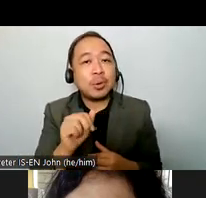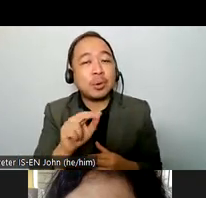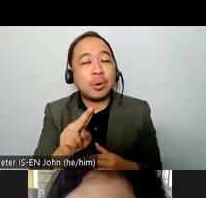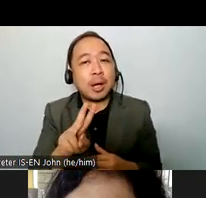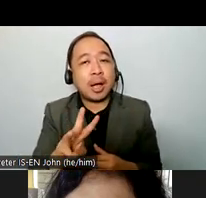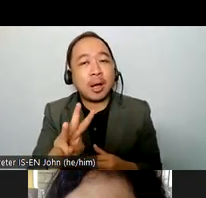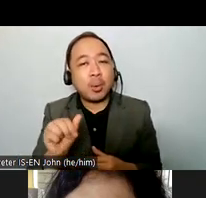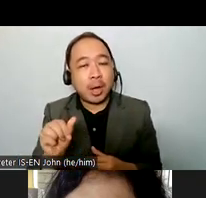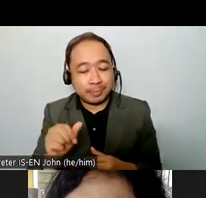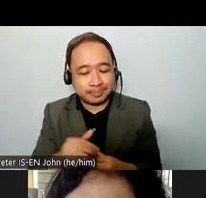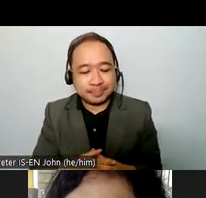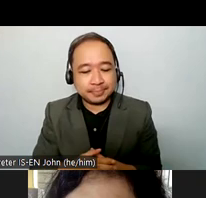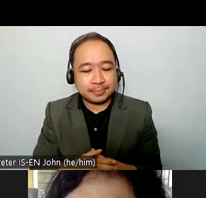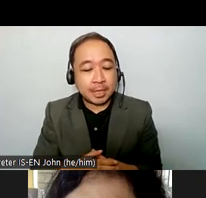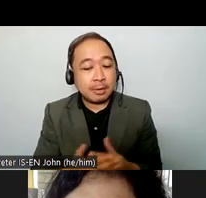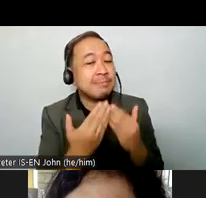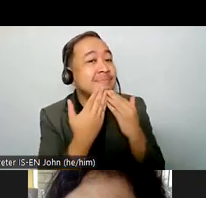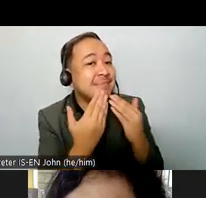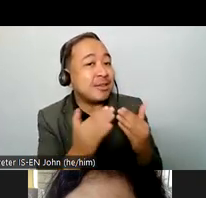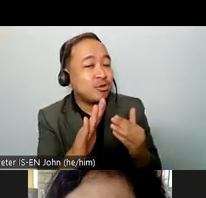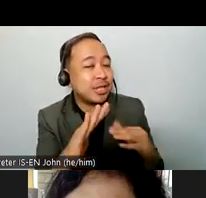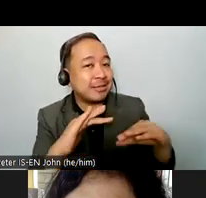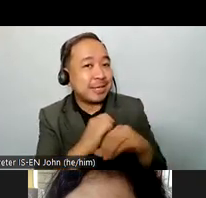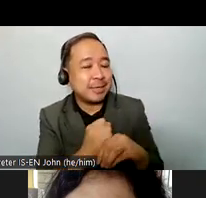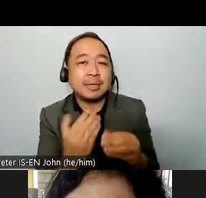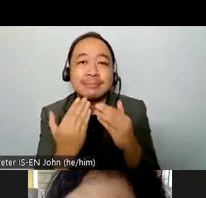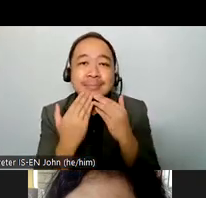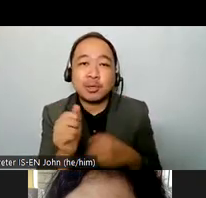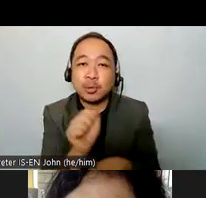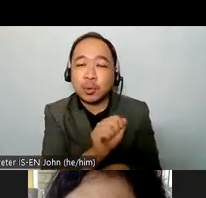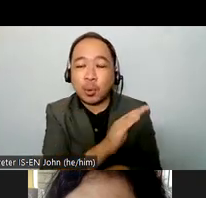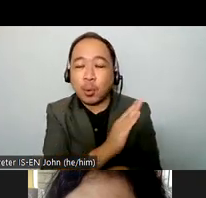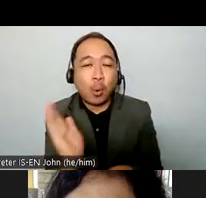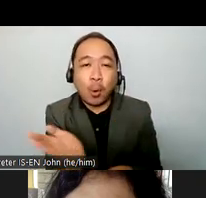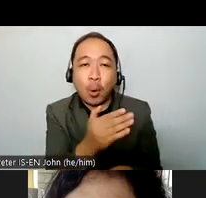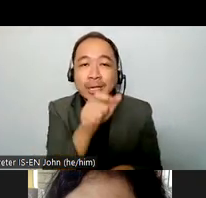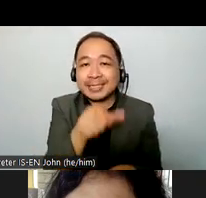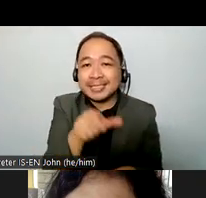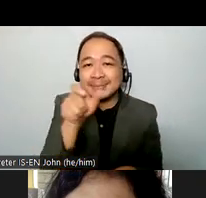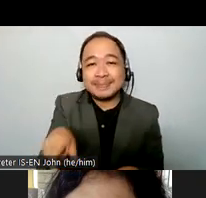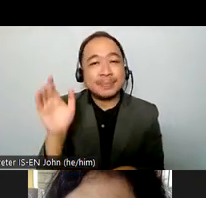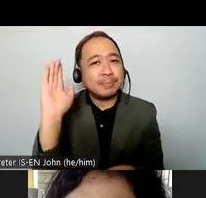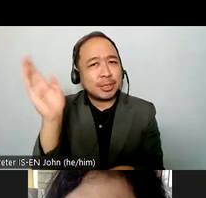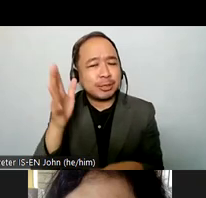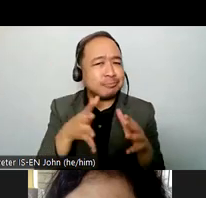for such rich contributions and enlightenment and just shining a light on cost 15